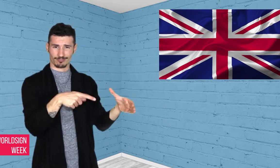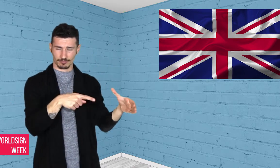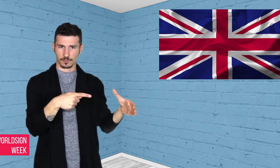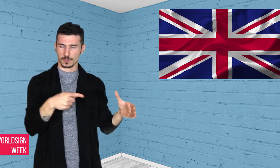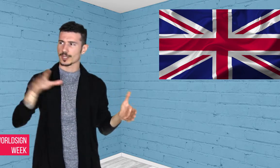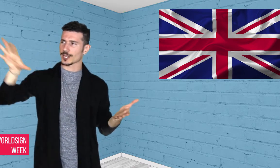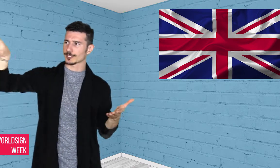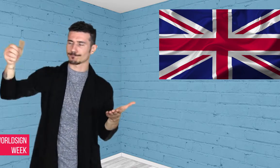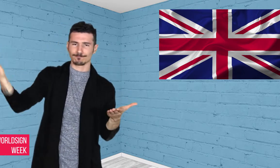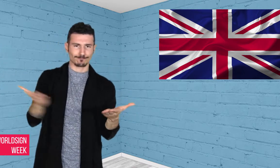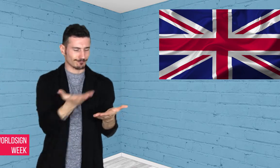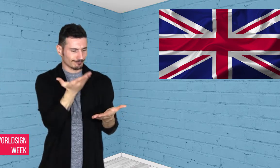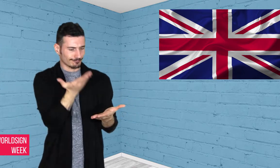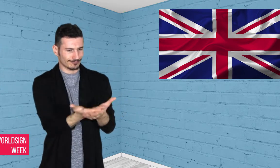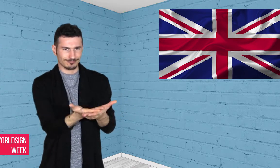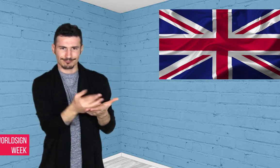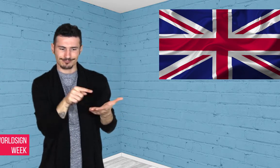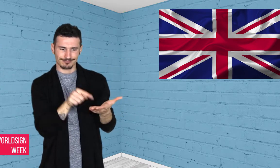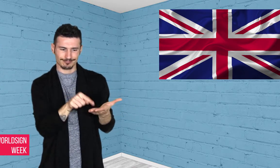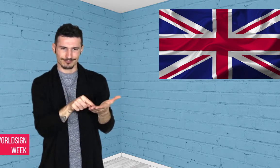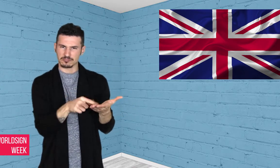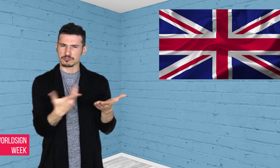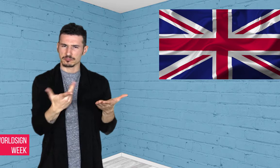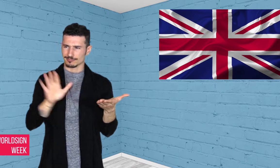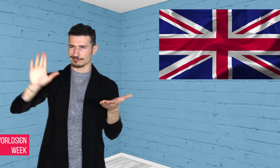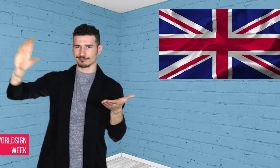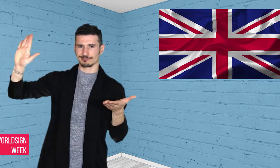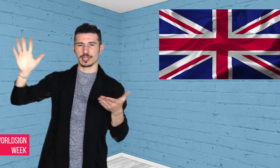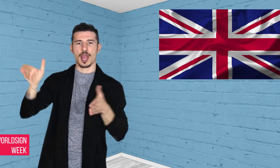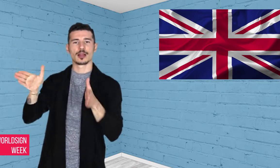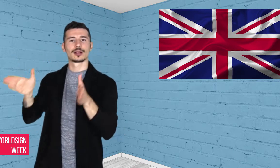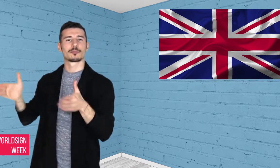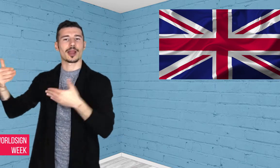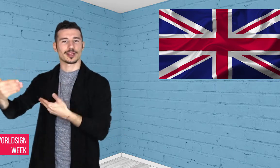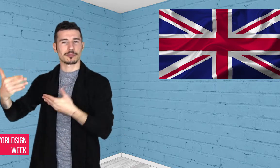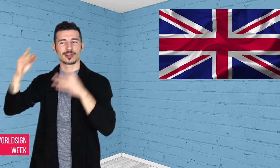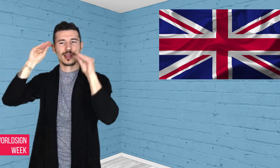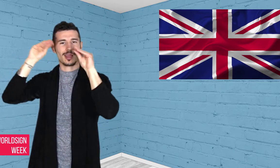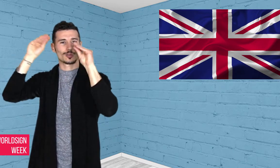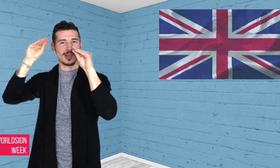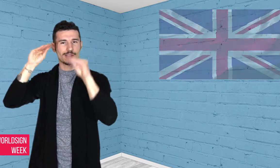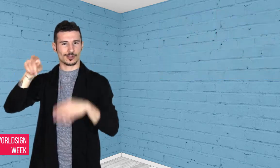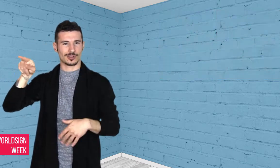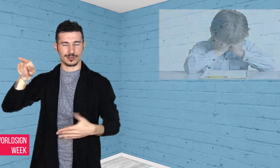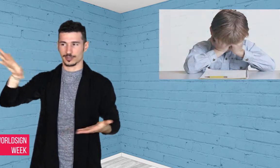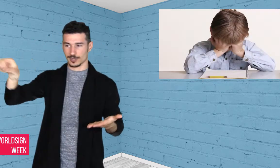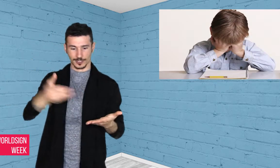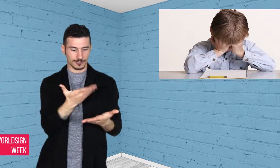meeting specific education milestones